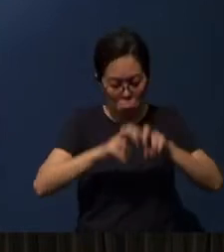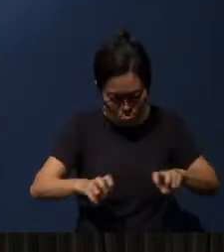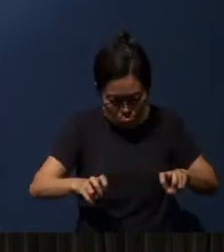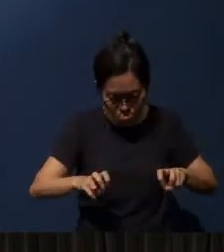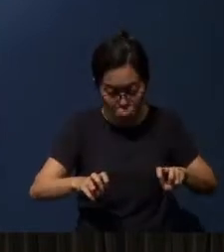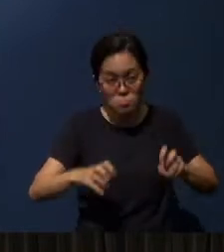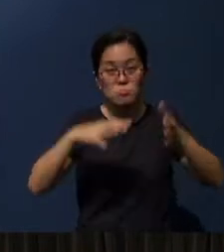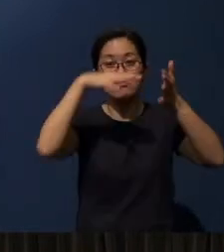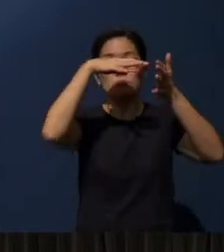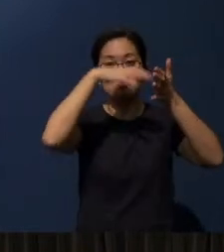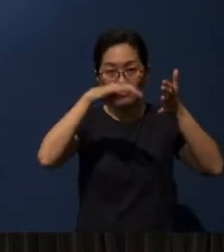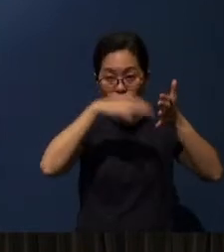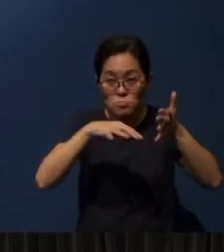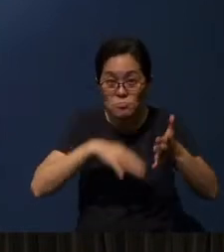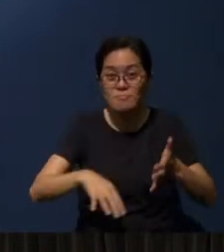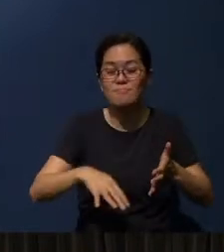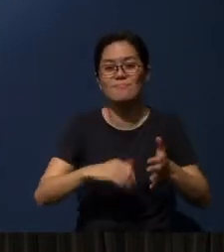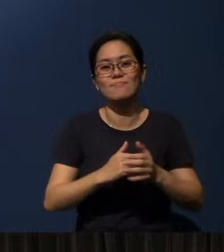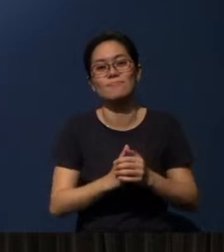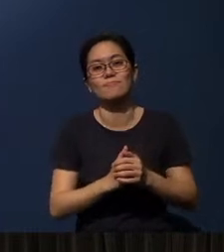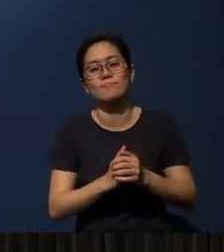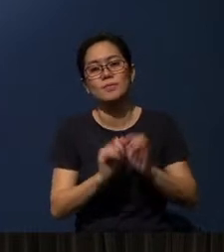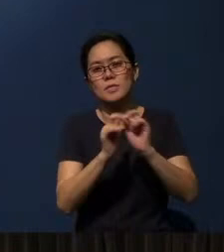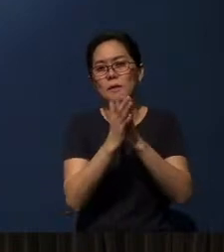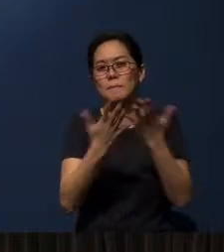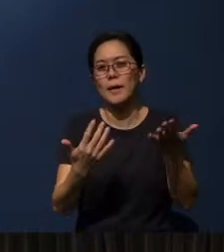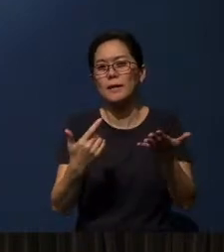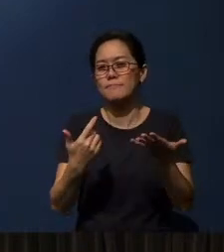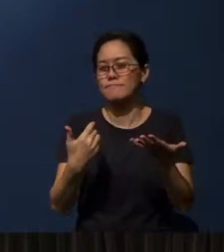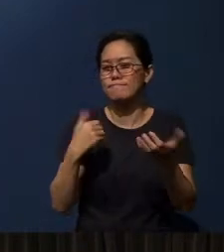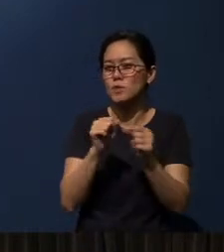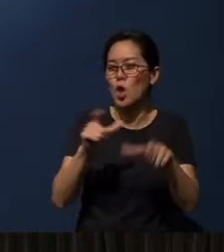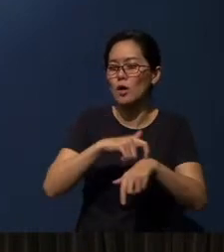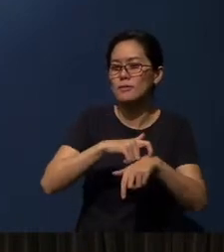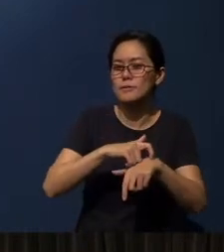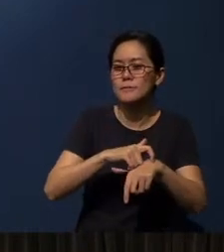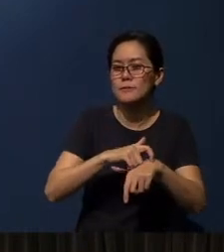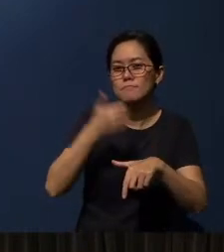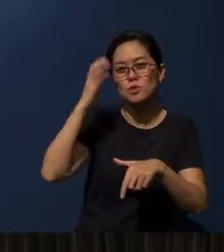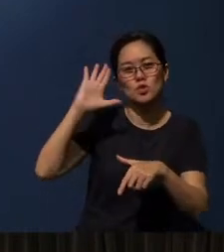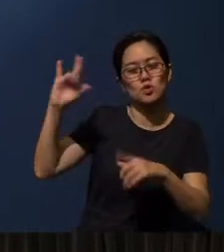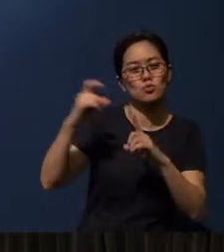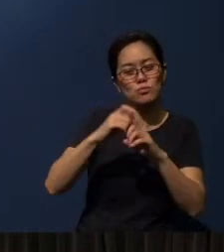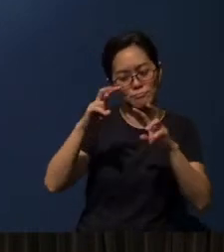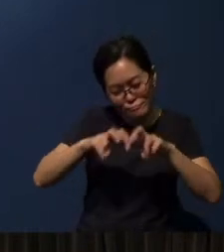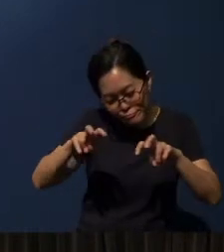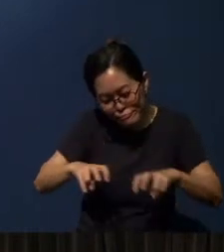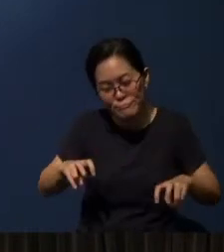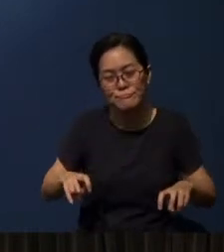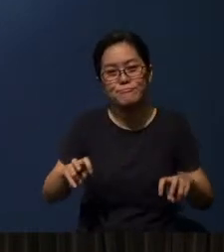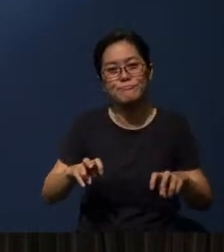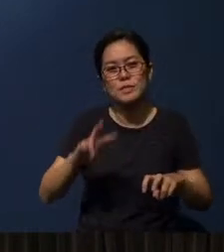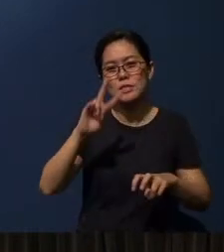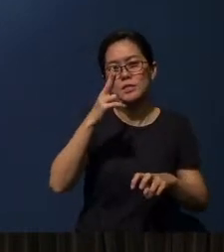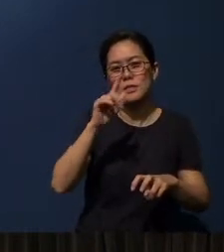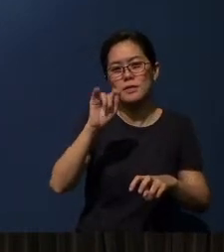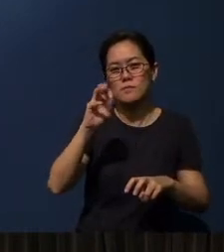Study the Word of God. The Bible (mentioned) a lot of times about studying the Word of God. One of them - 2 Timothy 2:15 is my favorite.